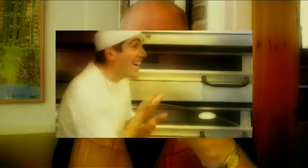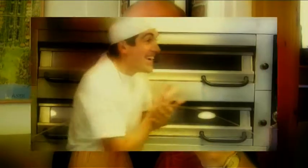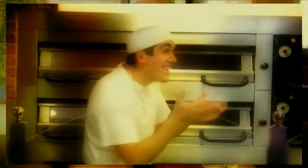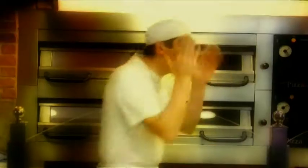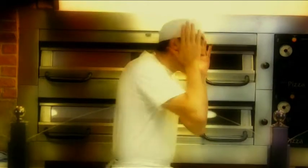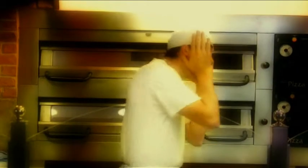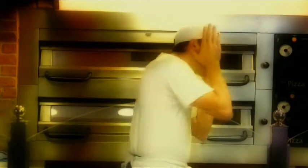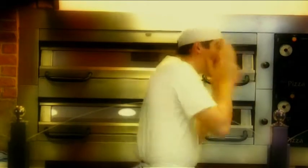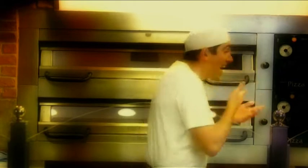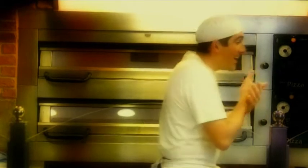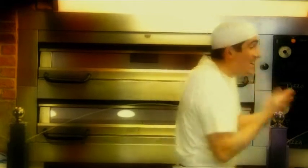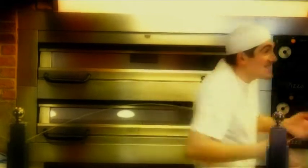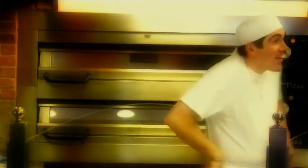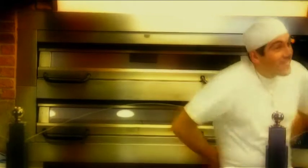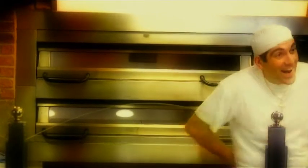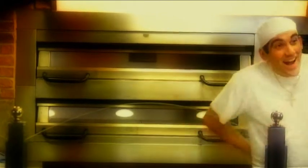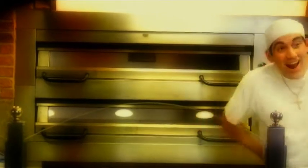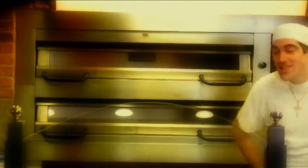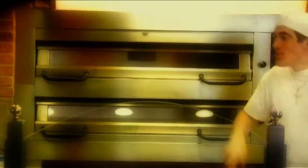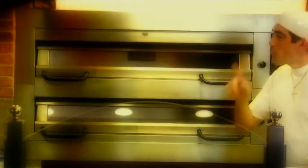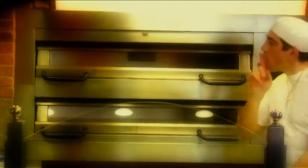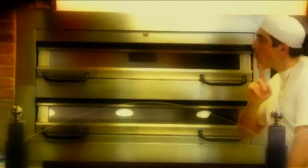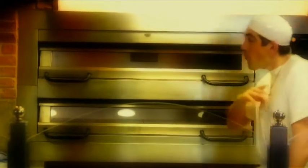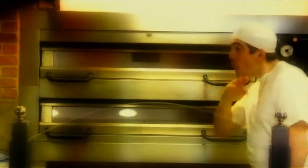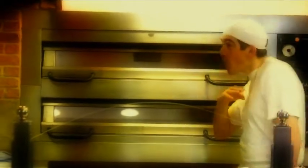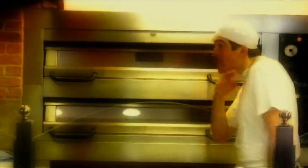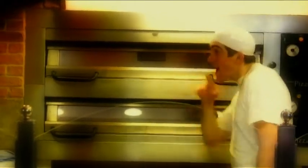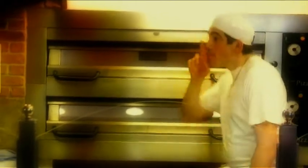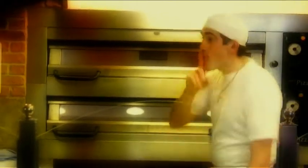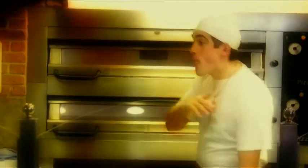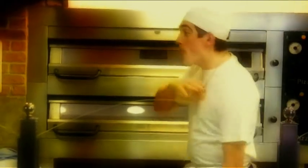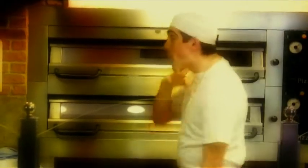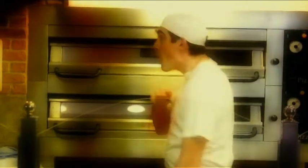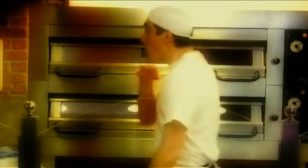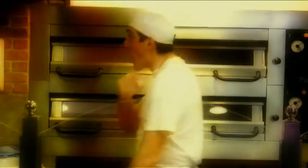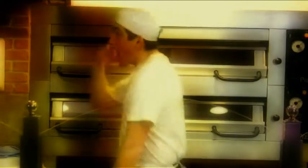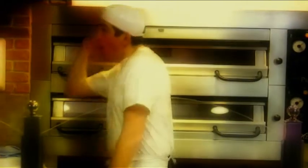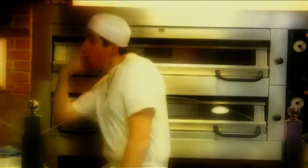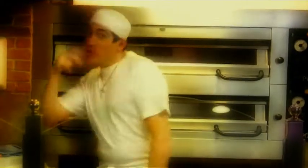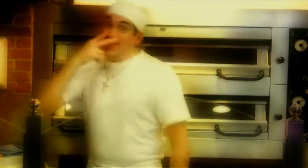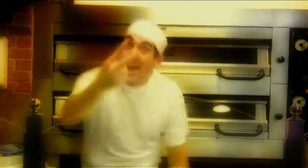No ears, no tails have they. Small frogs, small frogs are funny to see.